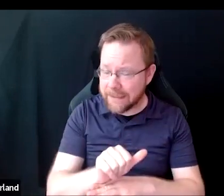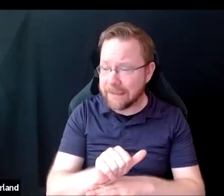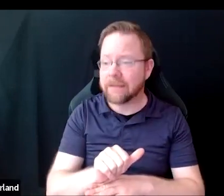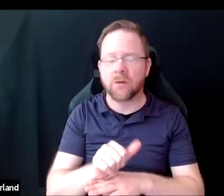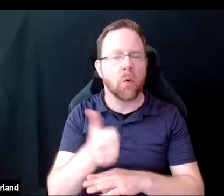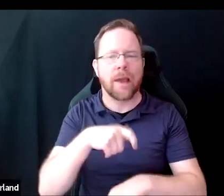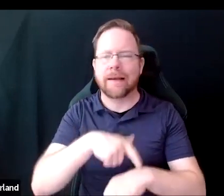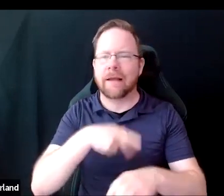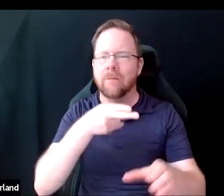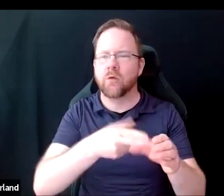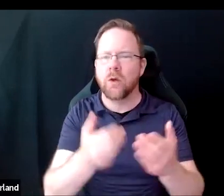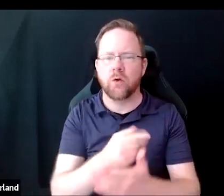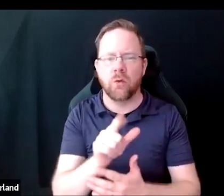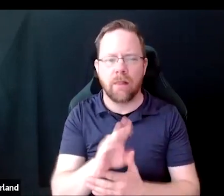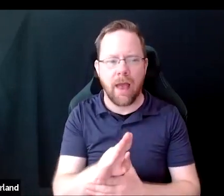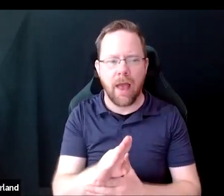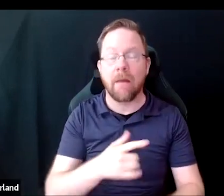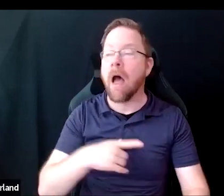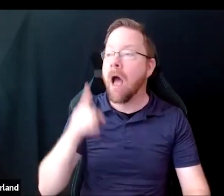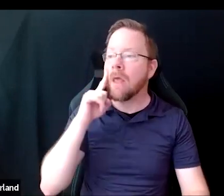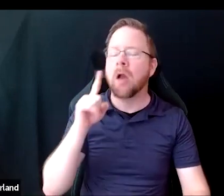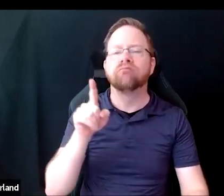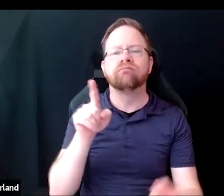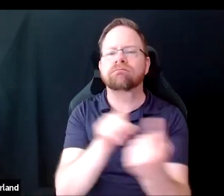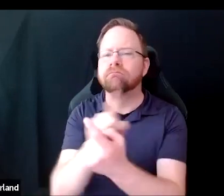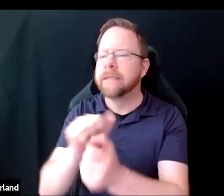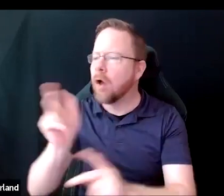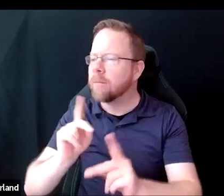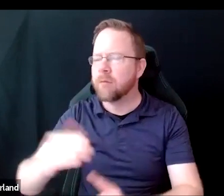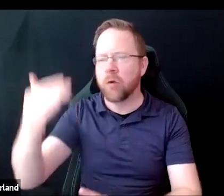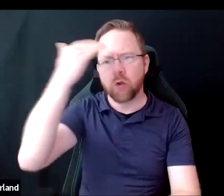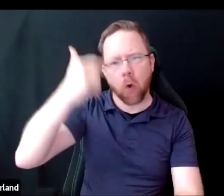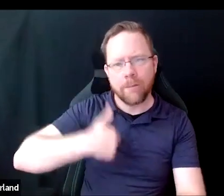I think that once others know me and my work, it will be safe to share this information